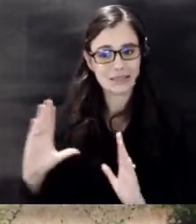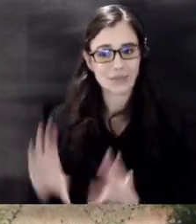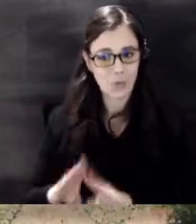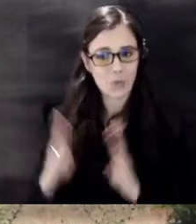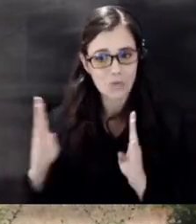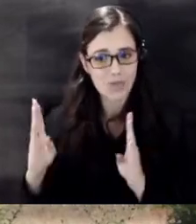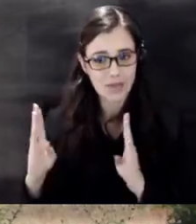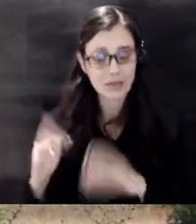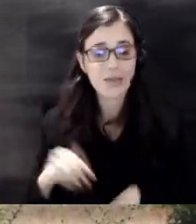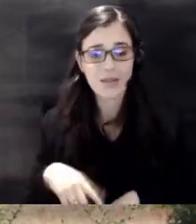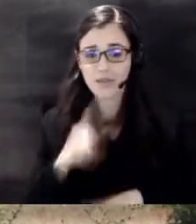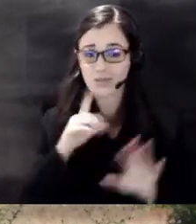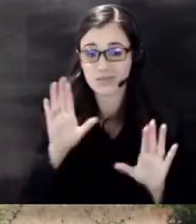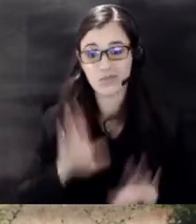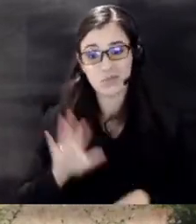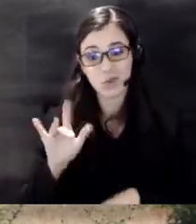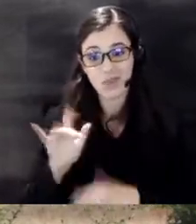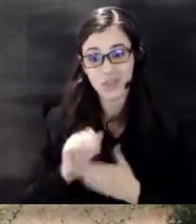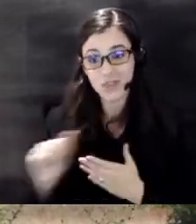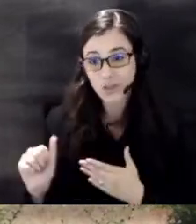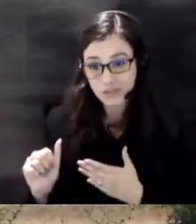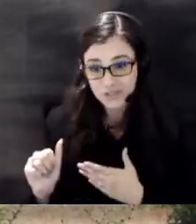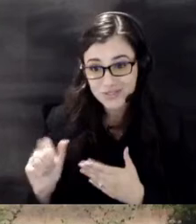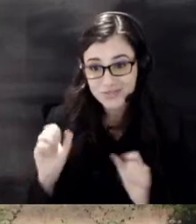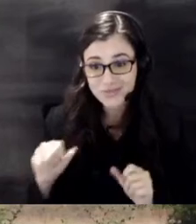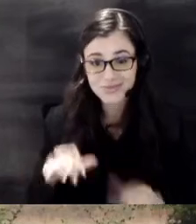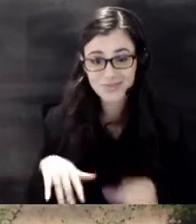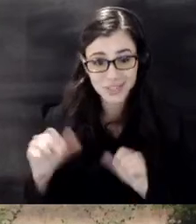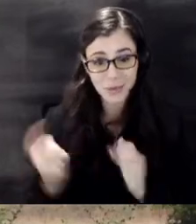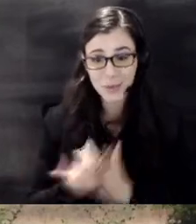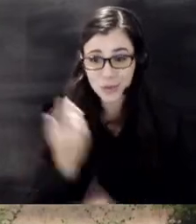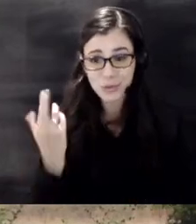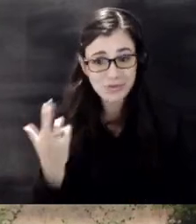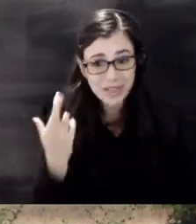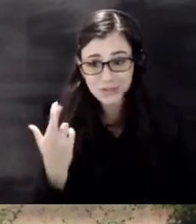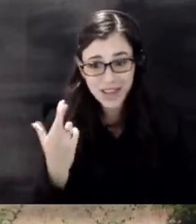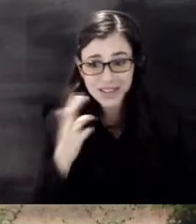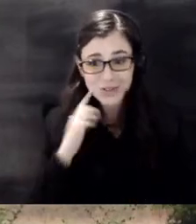incredible 25 dollars to be able to adopt a new best friend for your house for your family